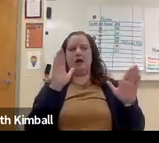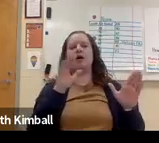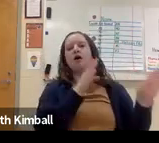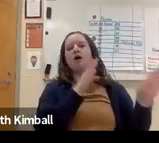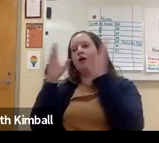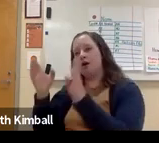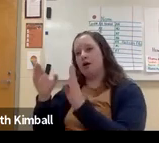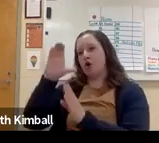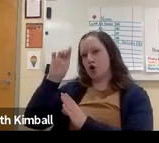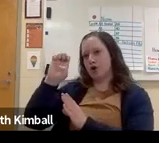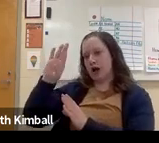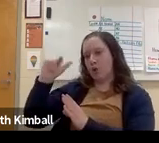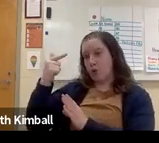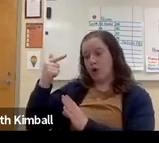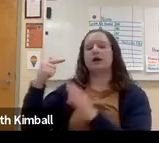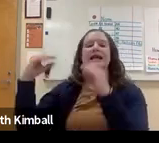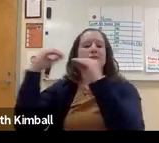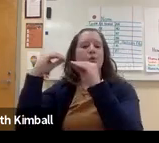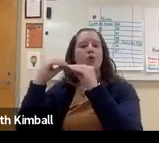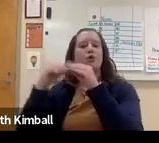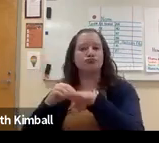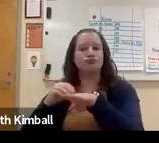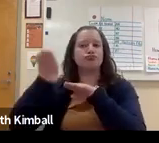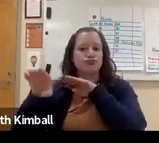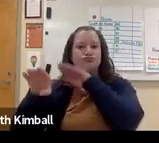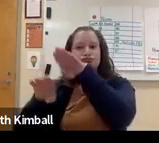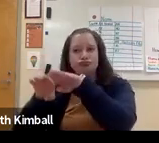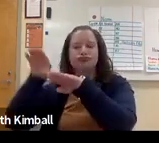feel like it's too much information and they don't know quite what to do with it.